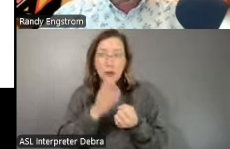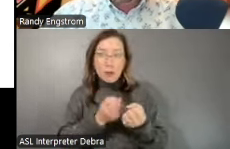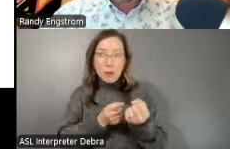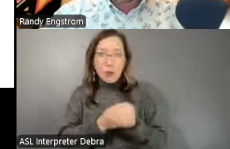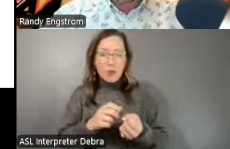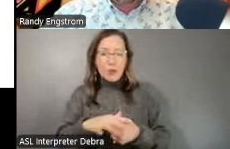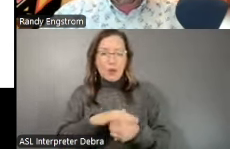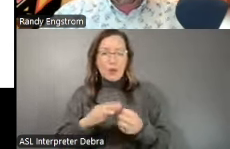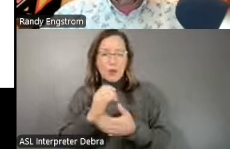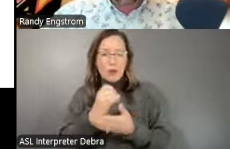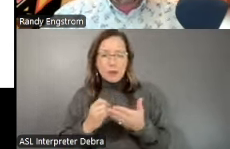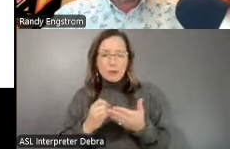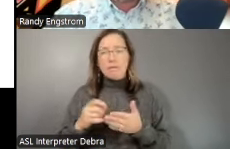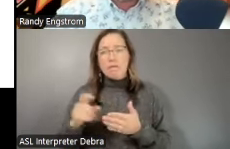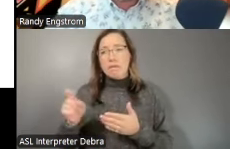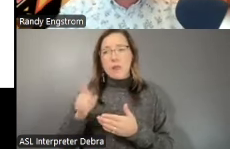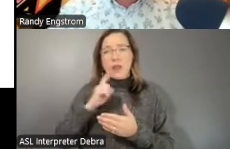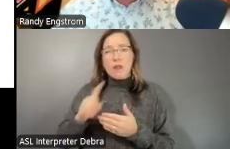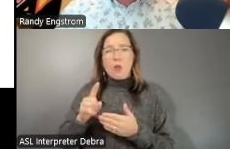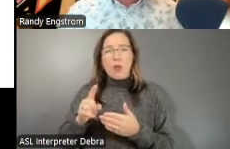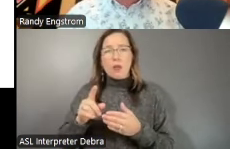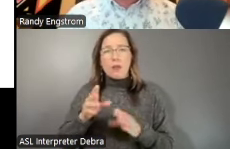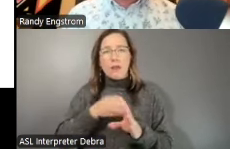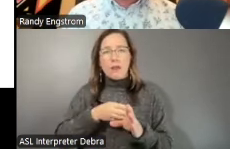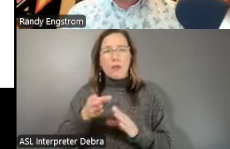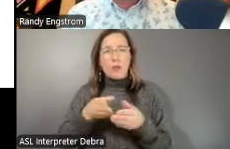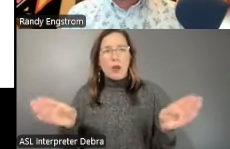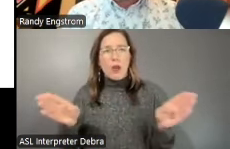There's a need for field-wide convenings and conversations so that organizations with